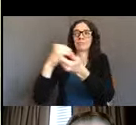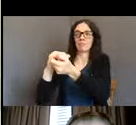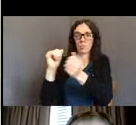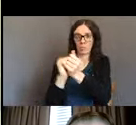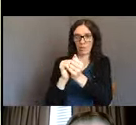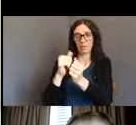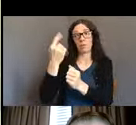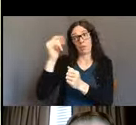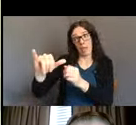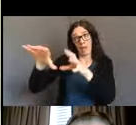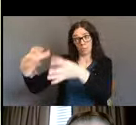and so I wanted to let you know about us.